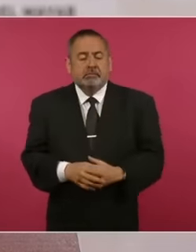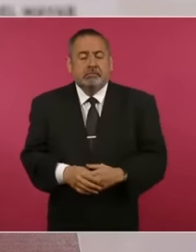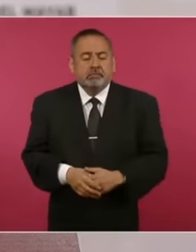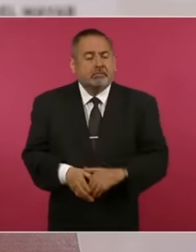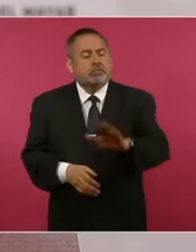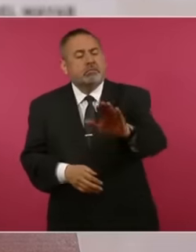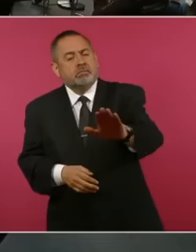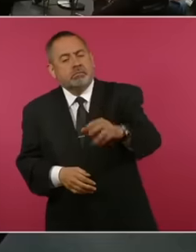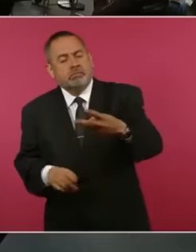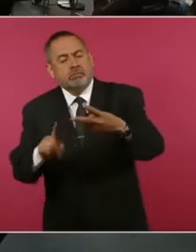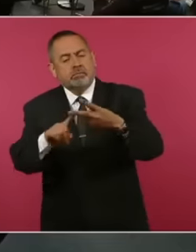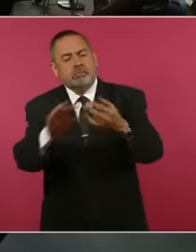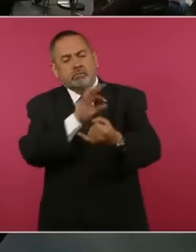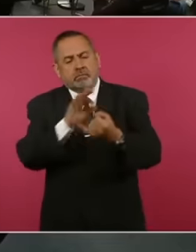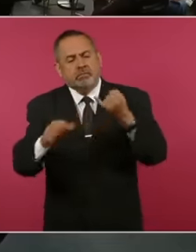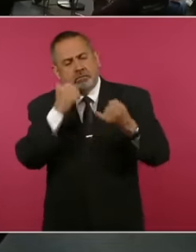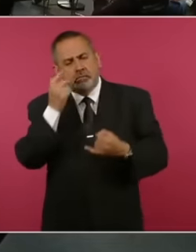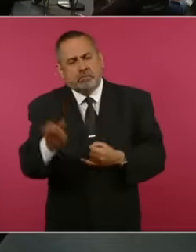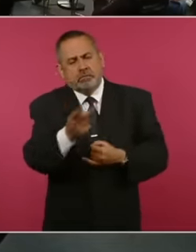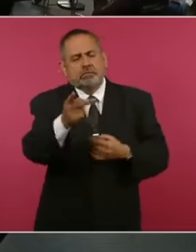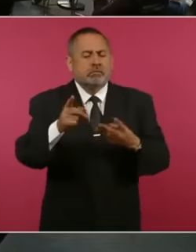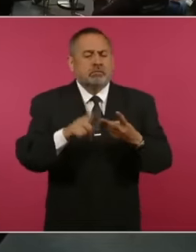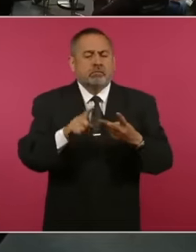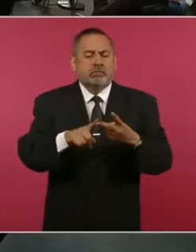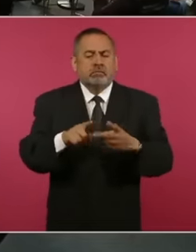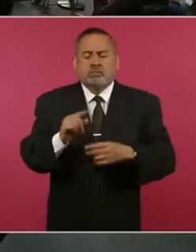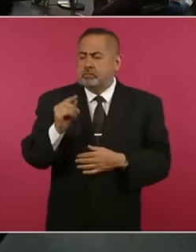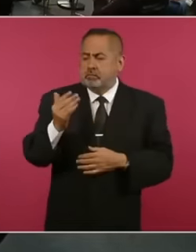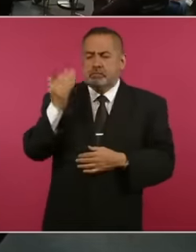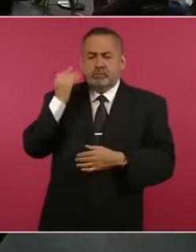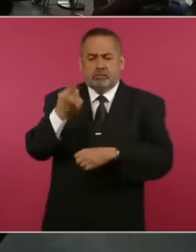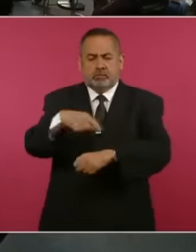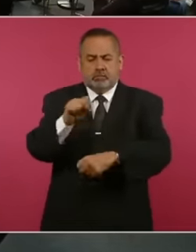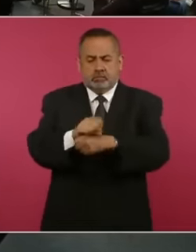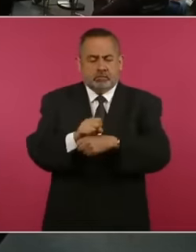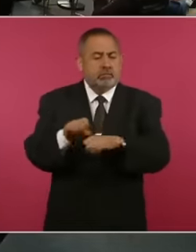Mr. President the last thing I wanted to ask you a few weeks ago a Telemundo news team